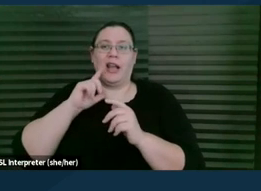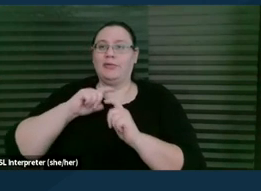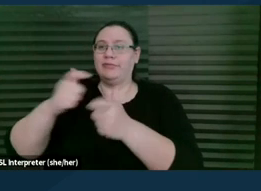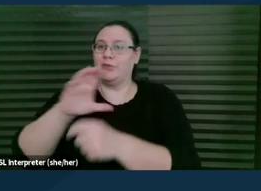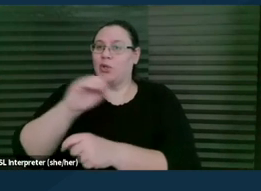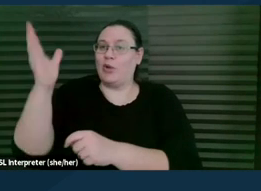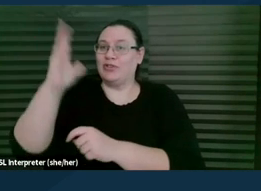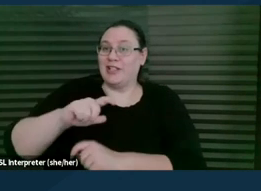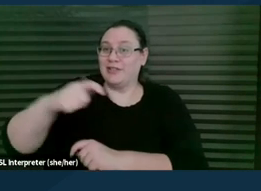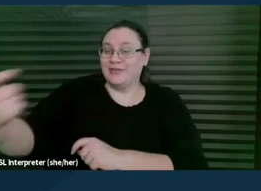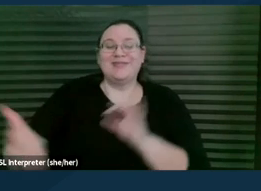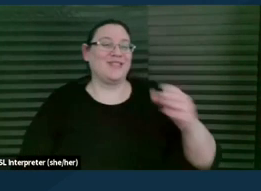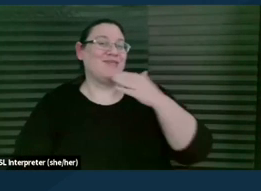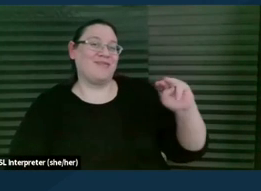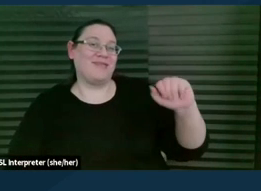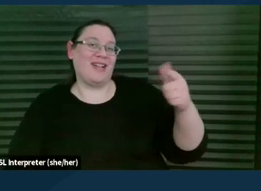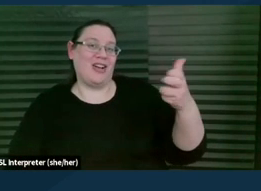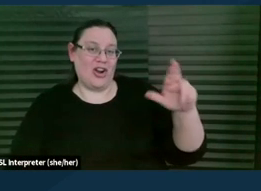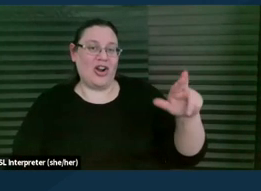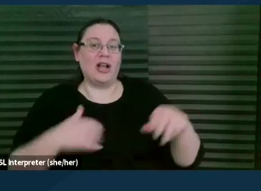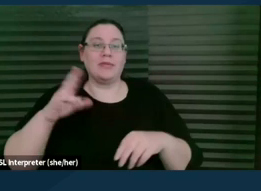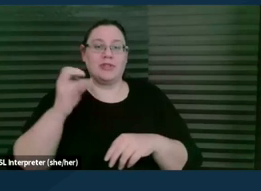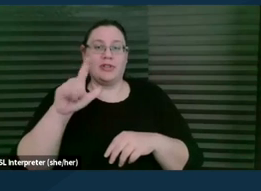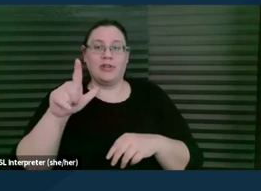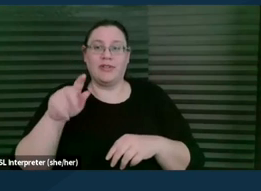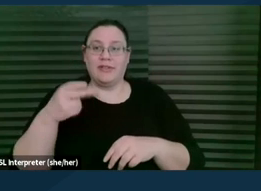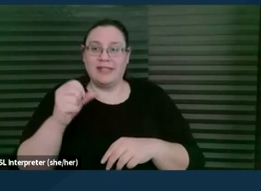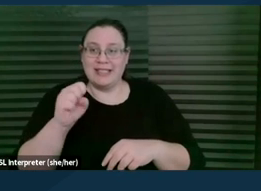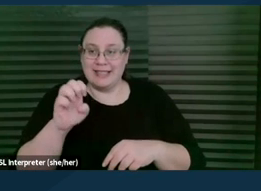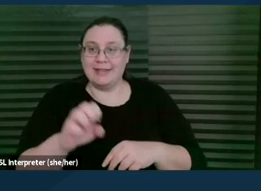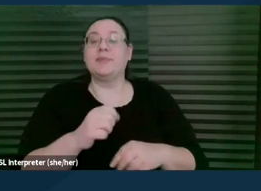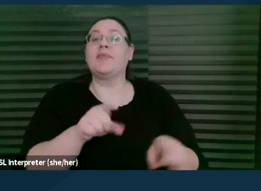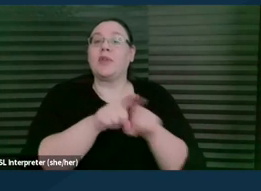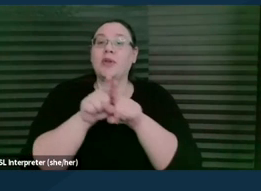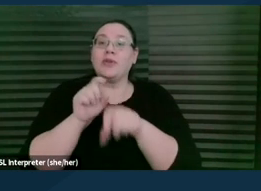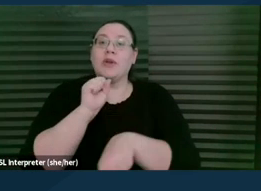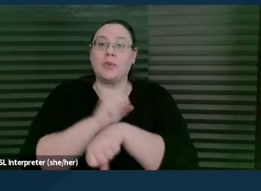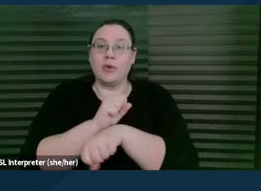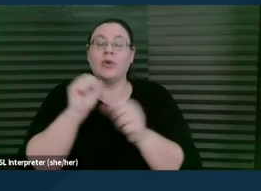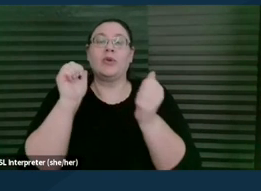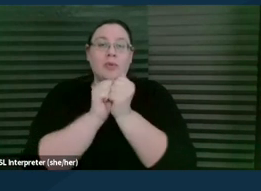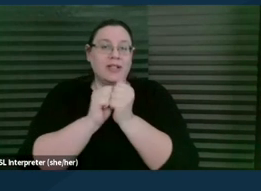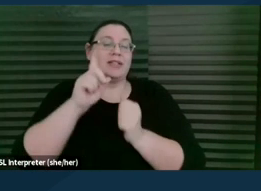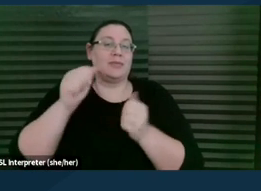Thanks, Malhar. Hi, my name is Cheryl Theis and I also work at the Disability Rights Education and Defense Fund,